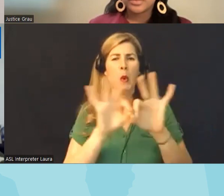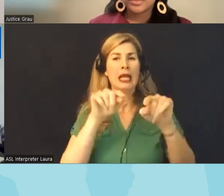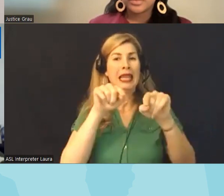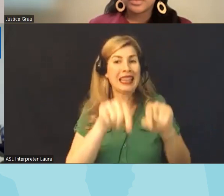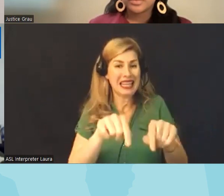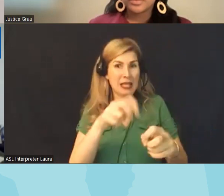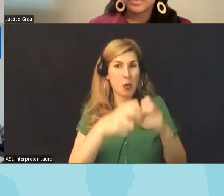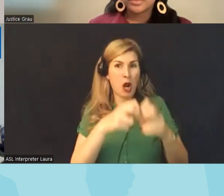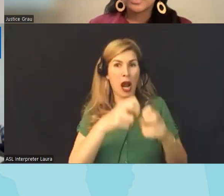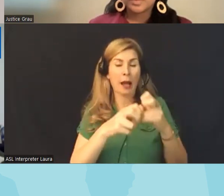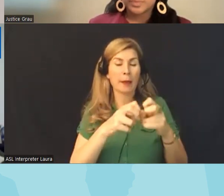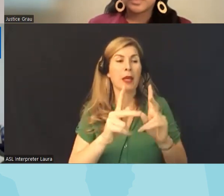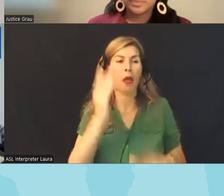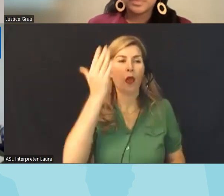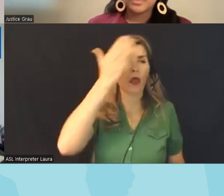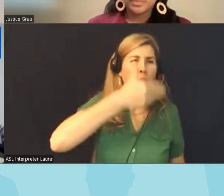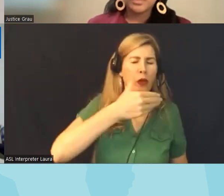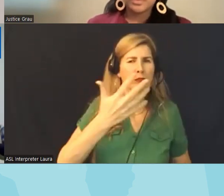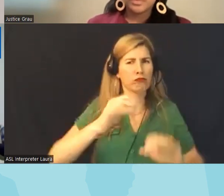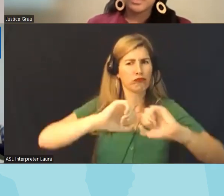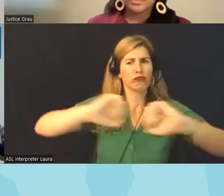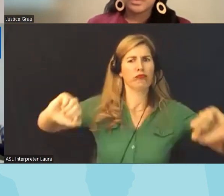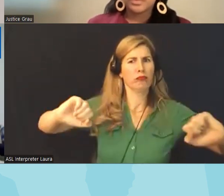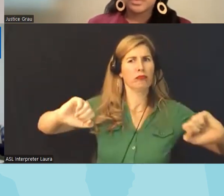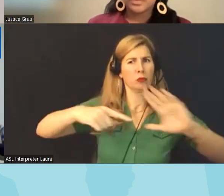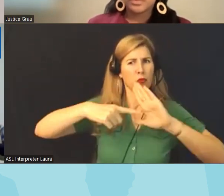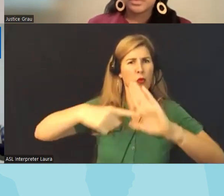in your home state or in your backyard but it's important that this gets out